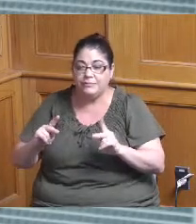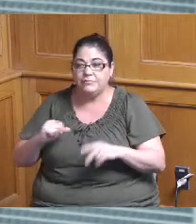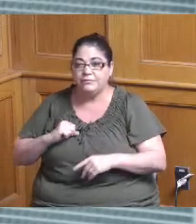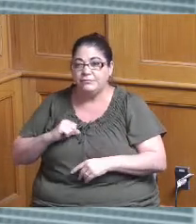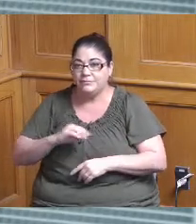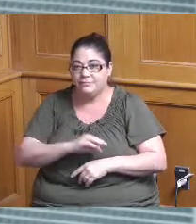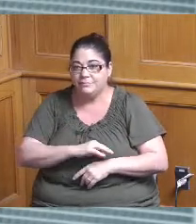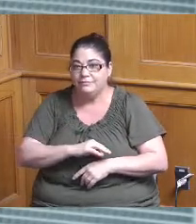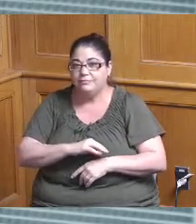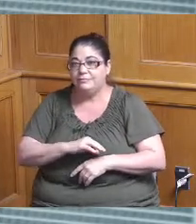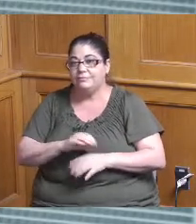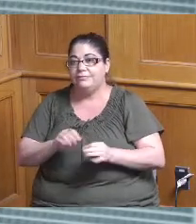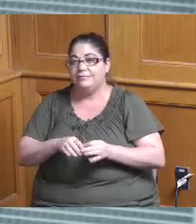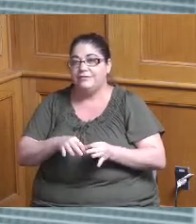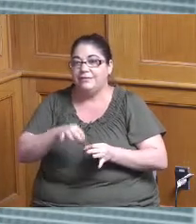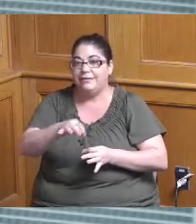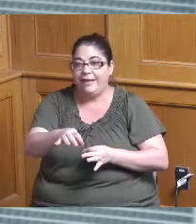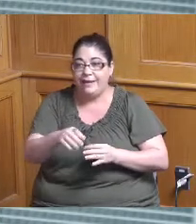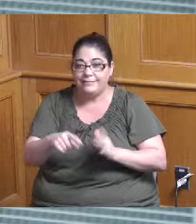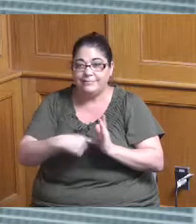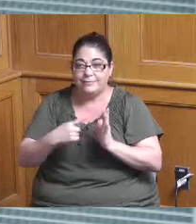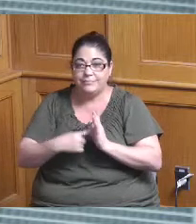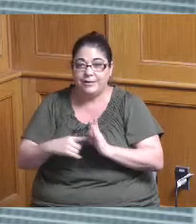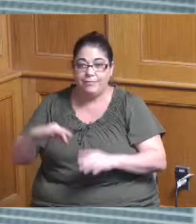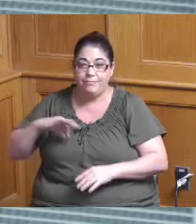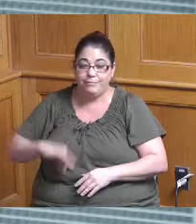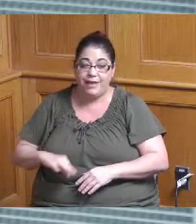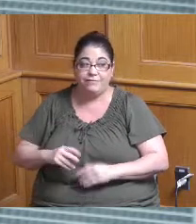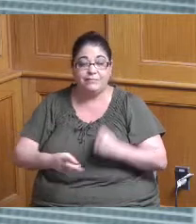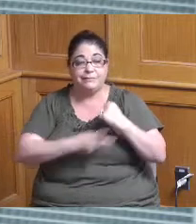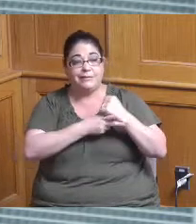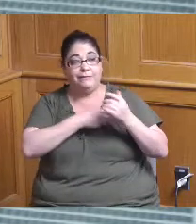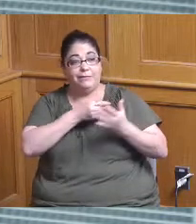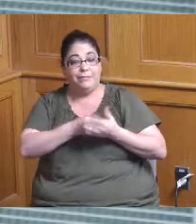can in some cases be a benefit we didn't spend the money there's some time value of money